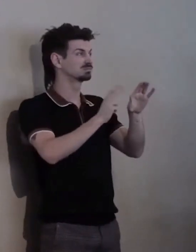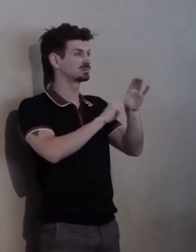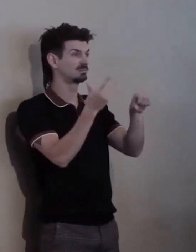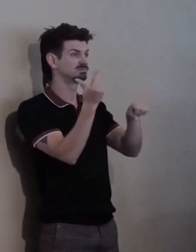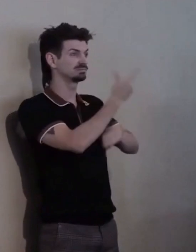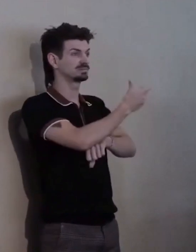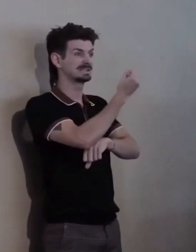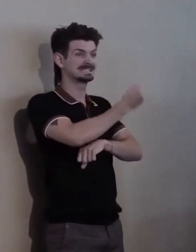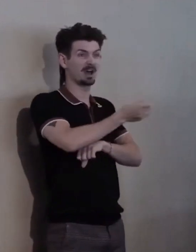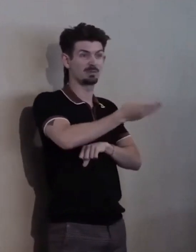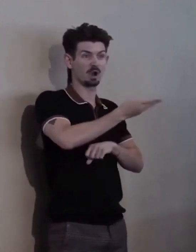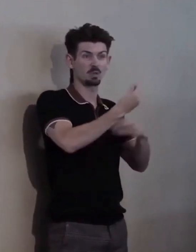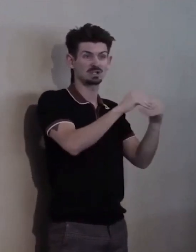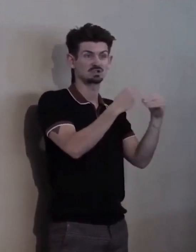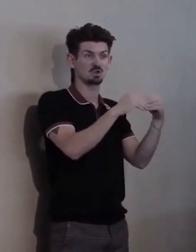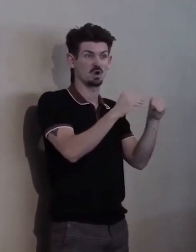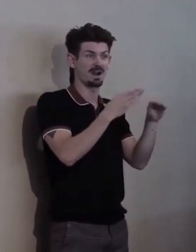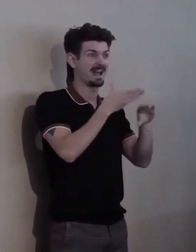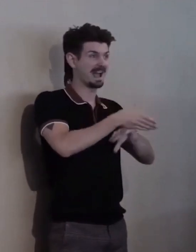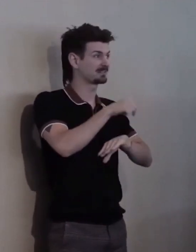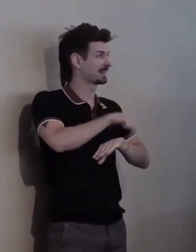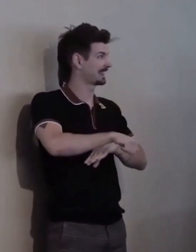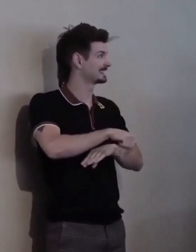I promised Julie I wouldn't do that joke, but I couldn't resist.